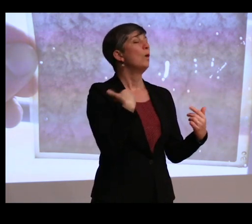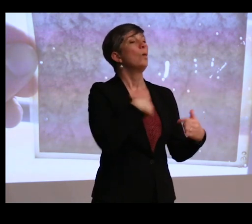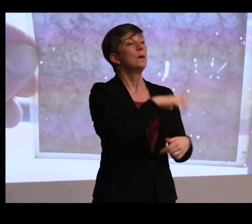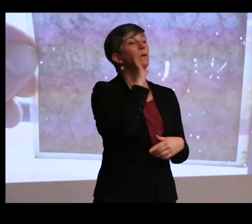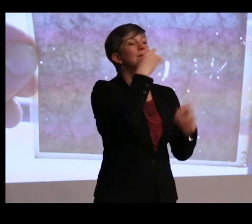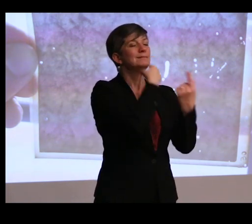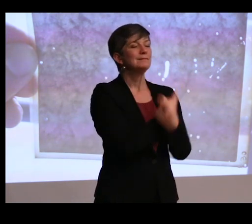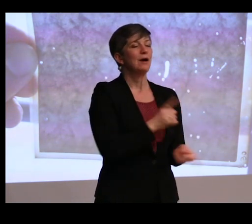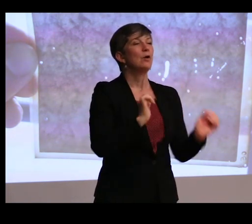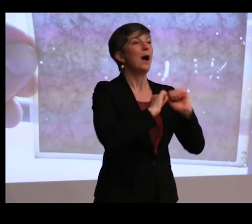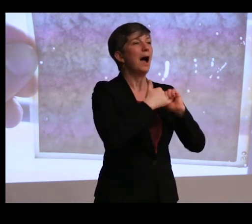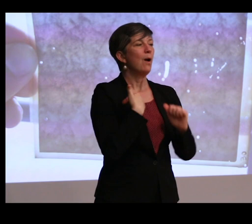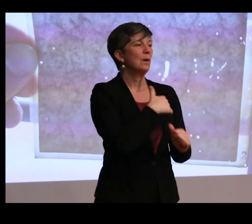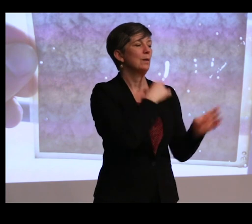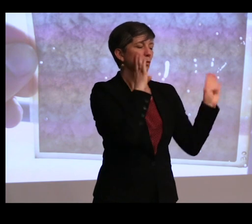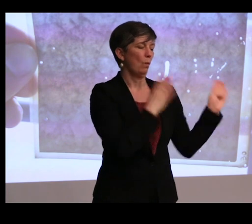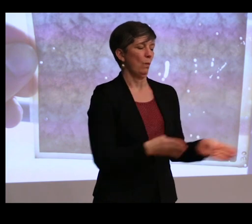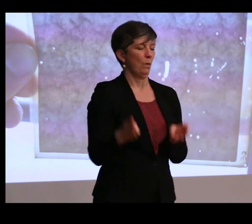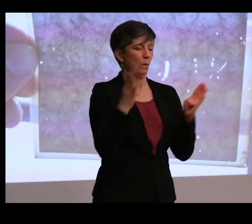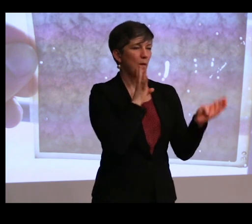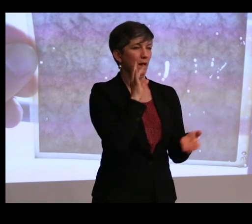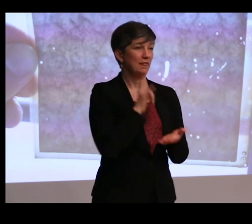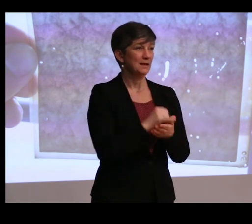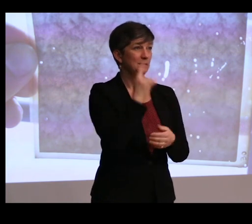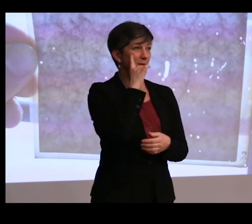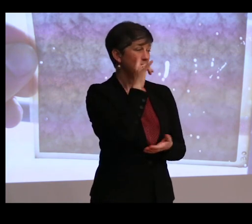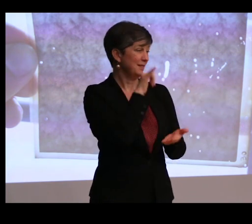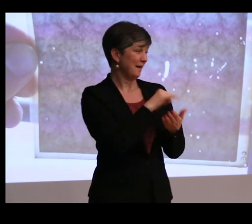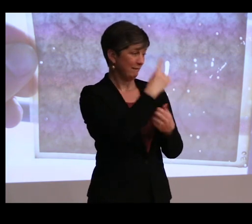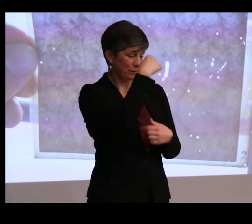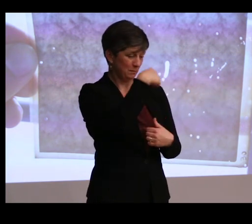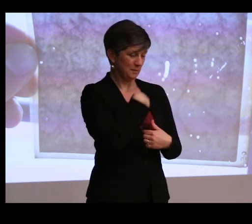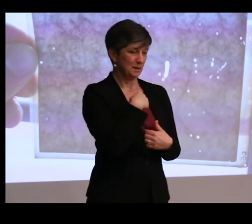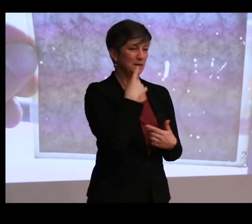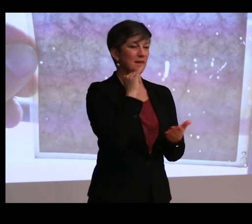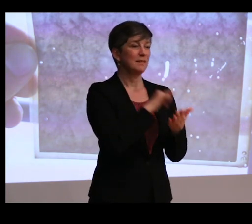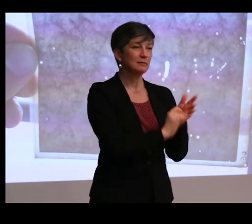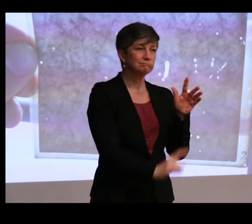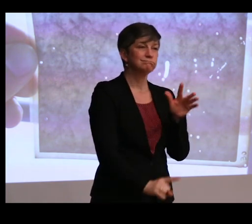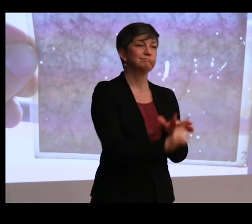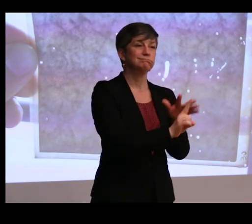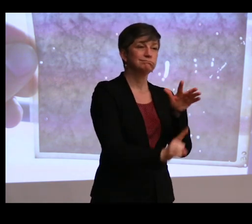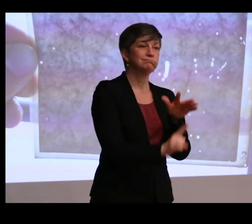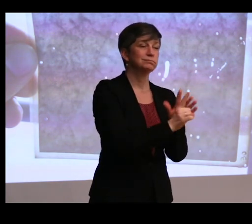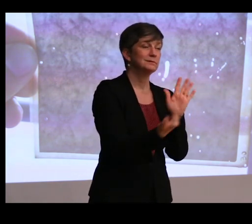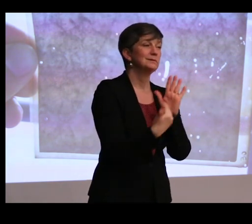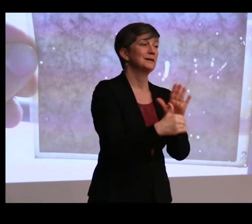how we want to organize this? Because that, to me, is what comes up over and over again from looking at this archive, just